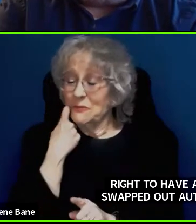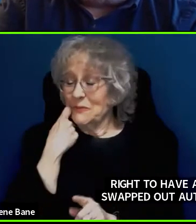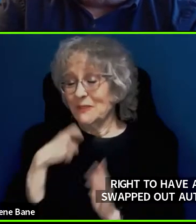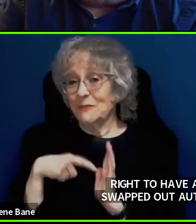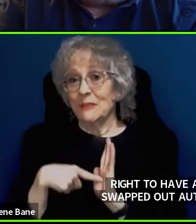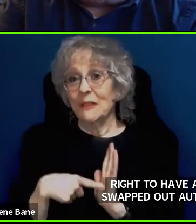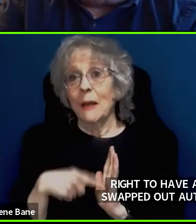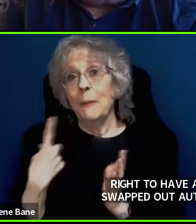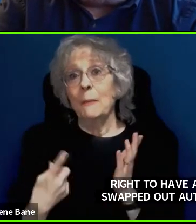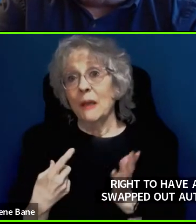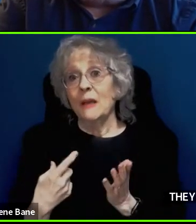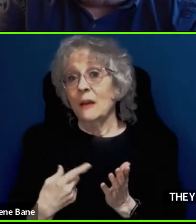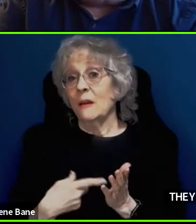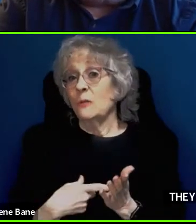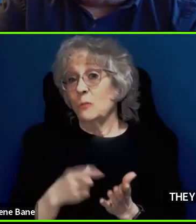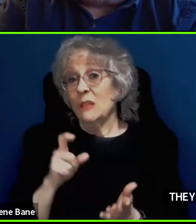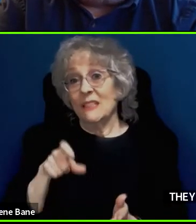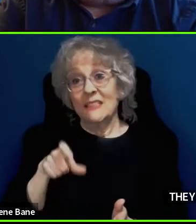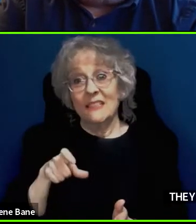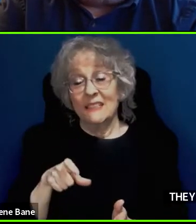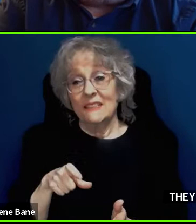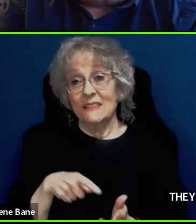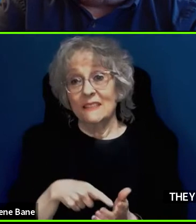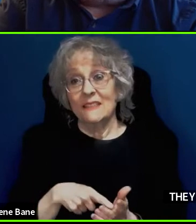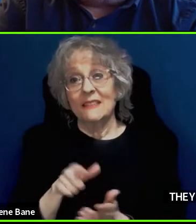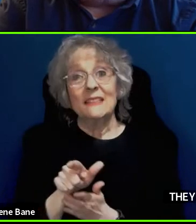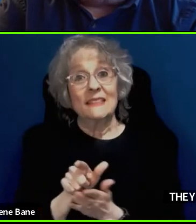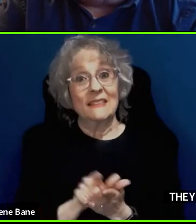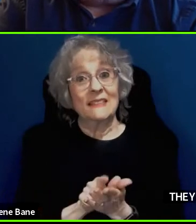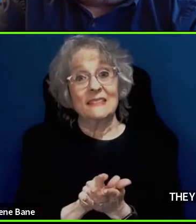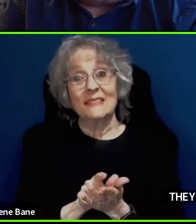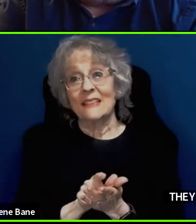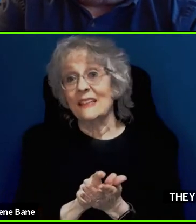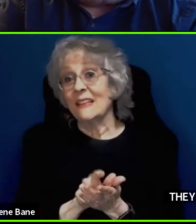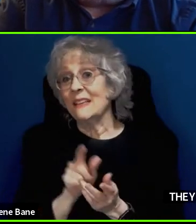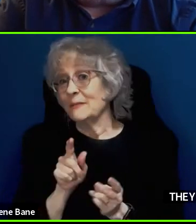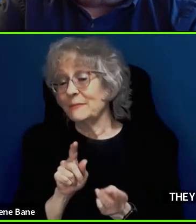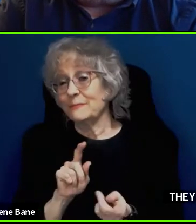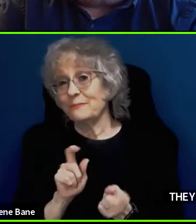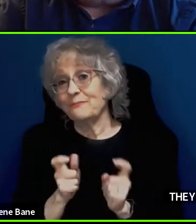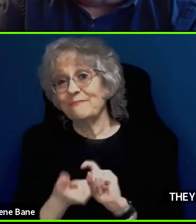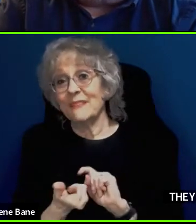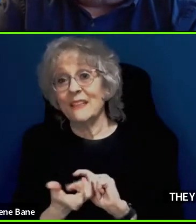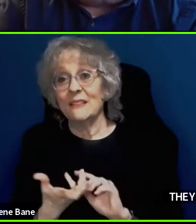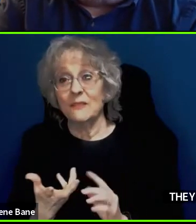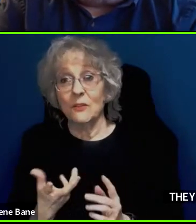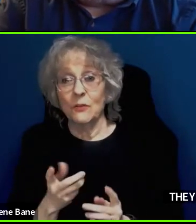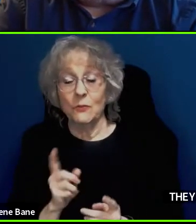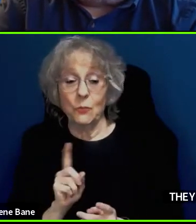we look at that in legislation because where do you draw the line? But this is something that